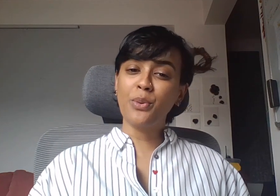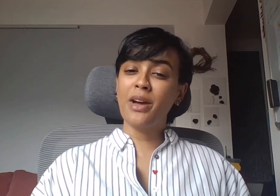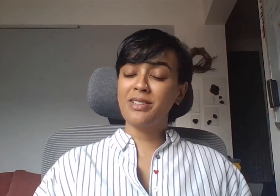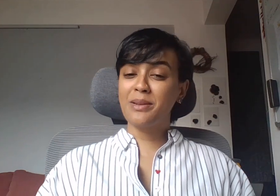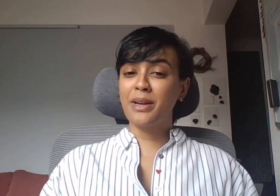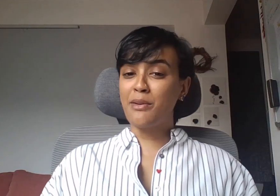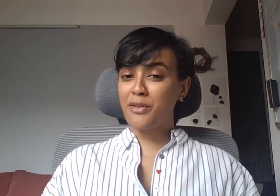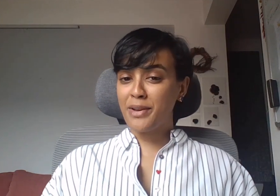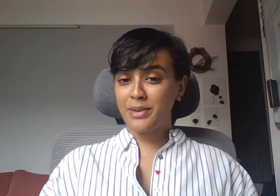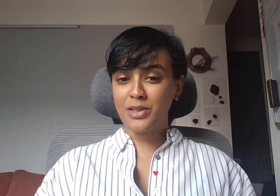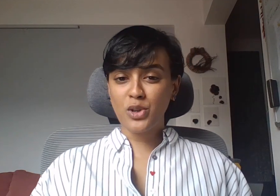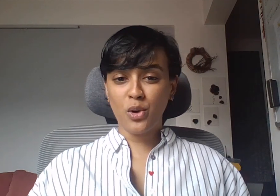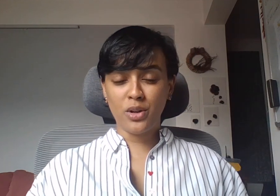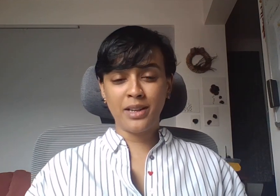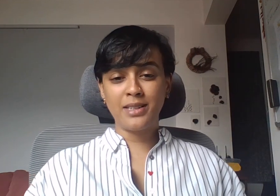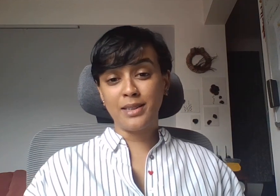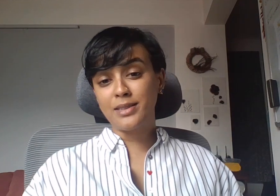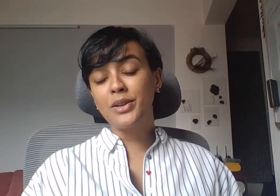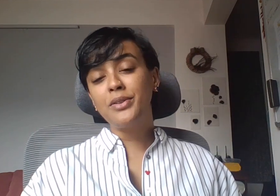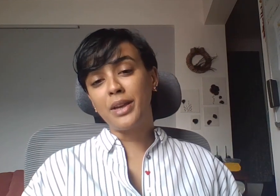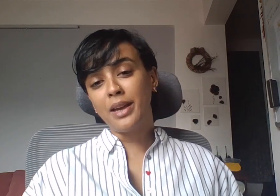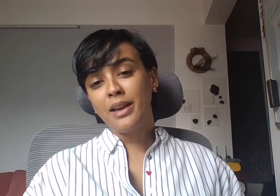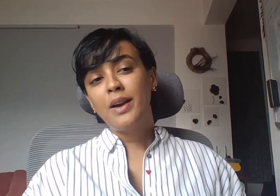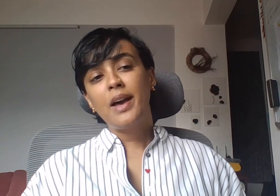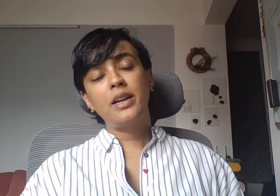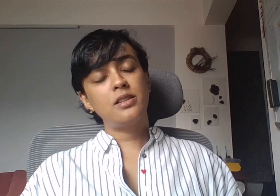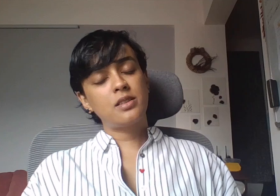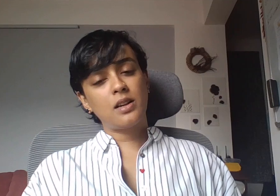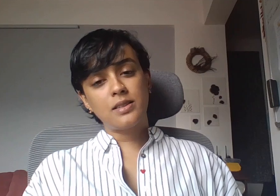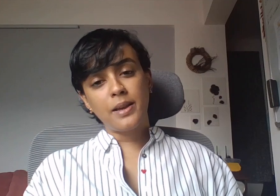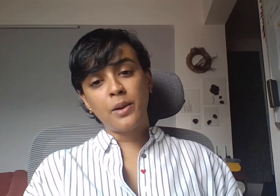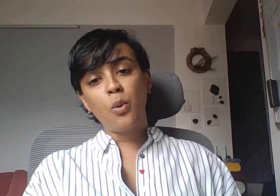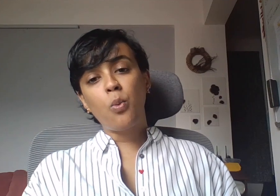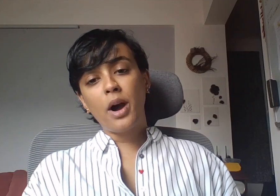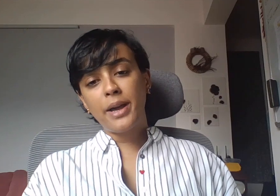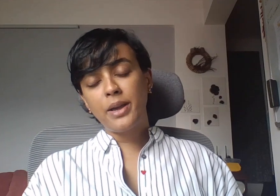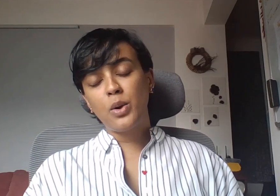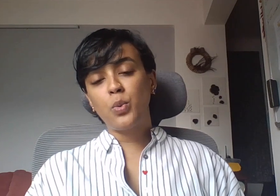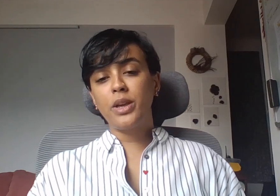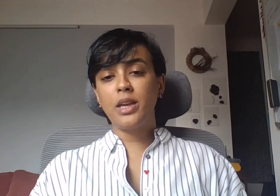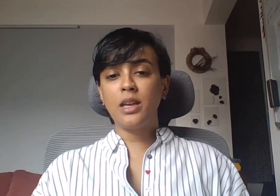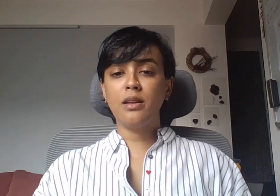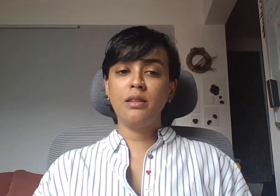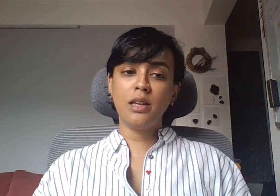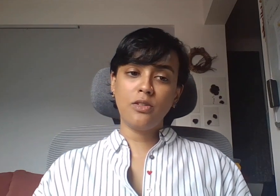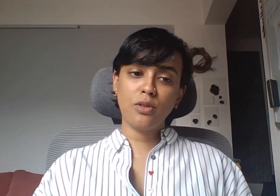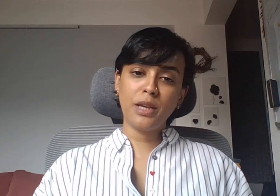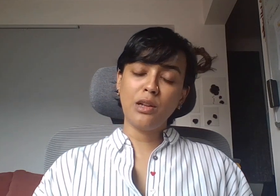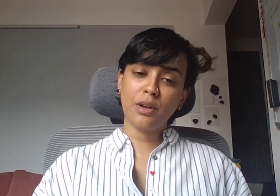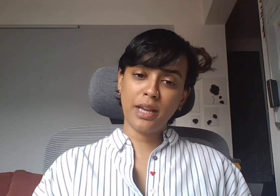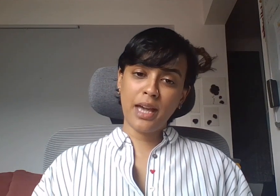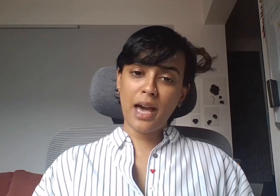"Where is the Money for Feminist Organizing?" Survey and discussing why we need to be looking